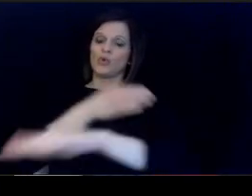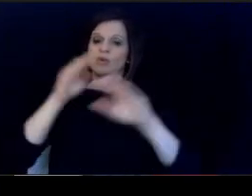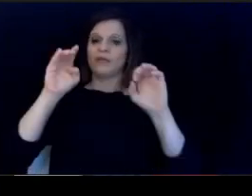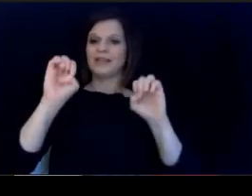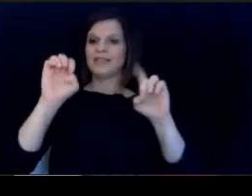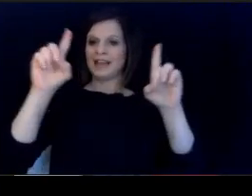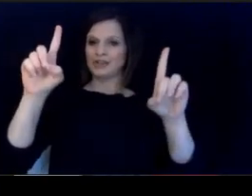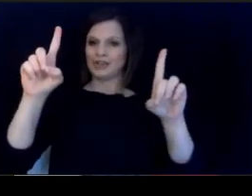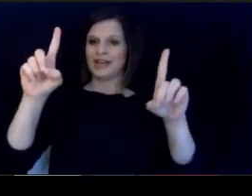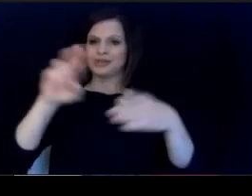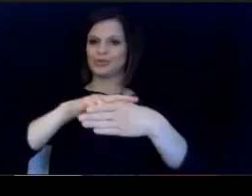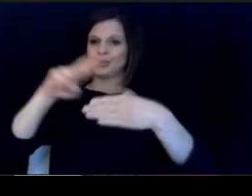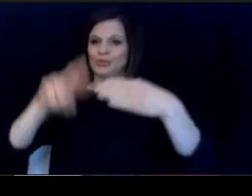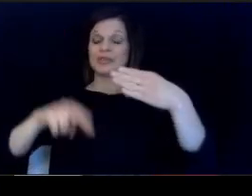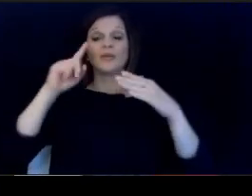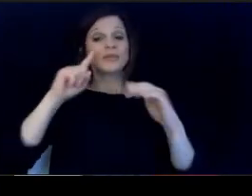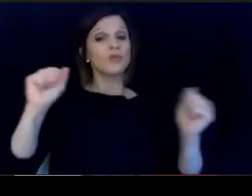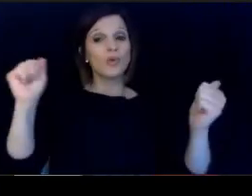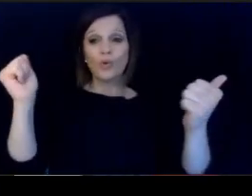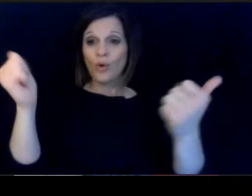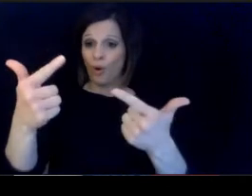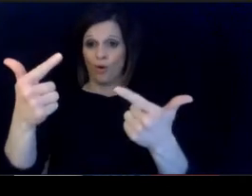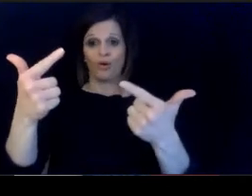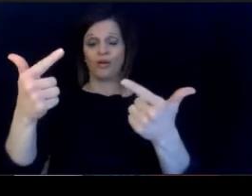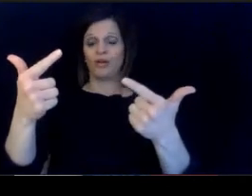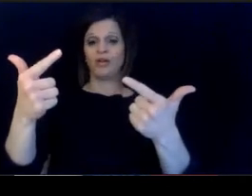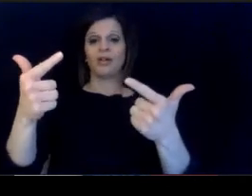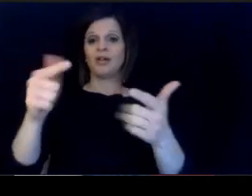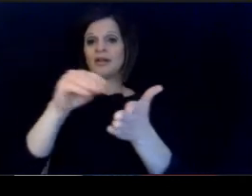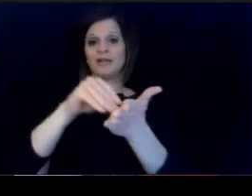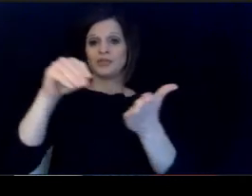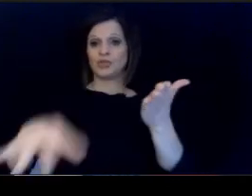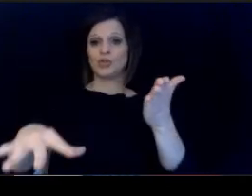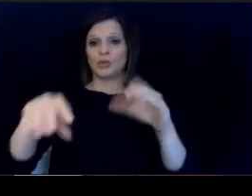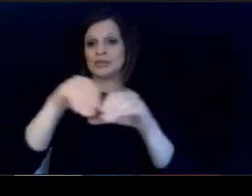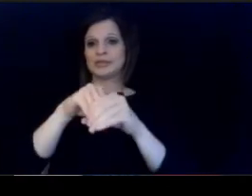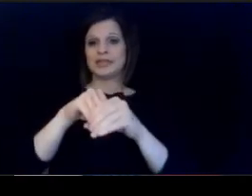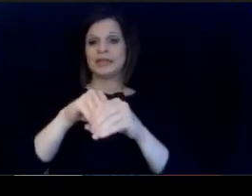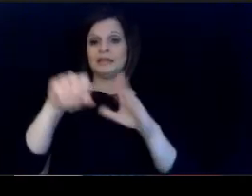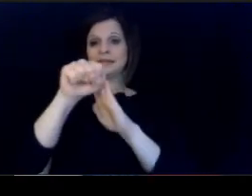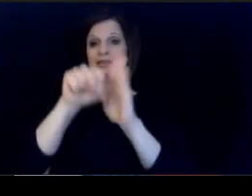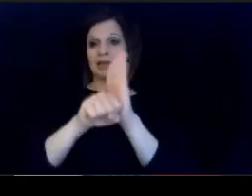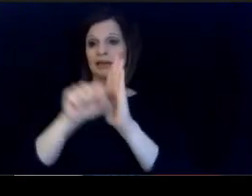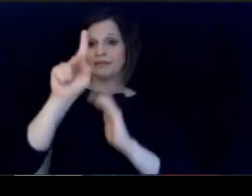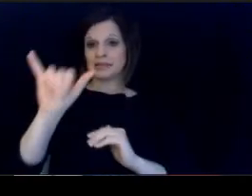the educational outcomes for all. of our all the students in the Commonwealth.